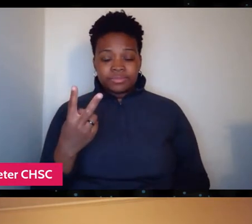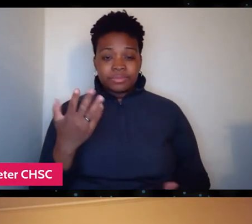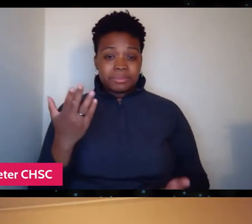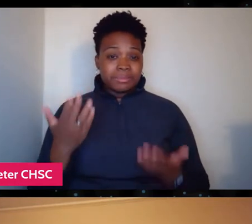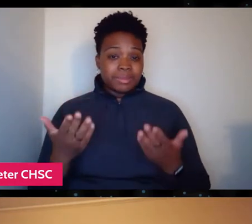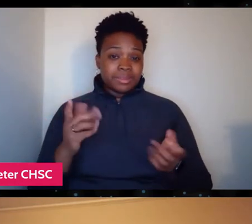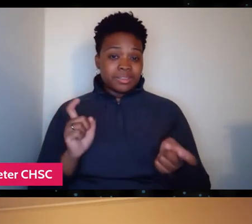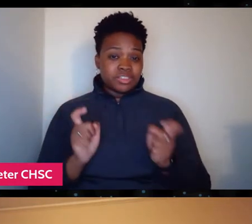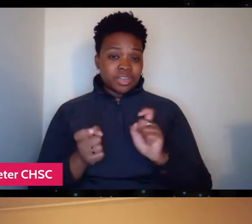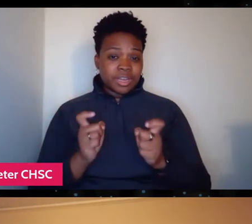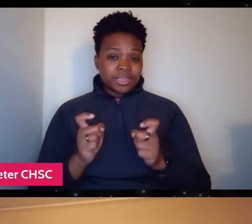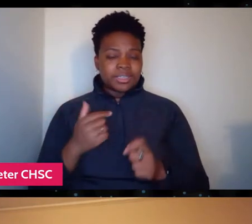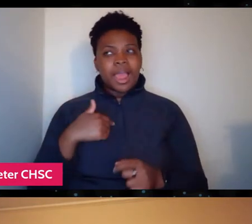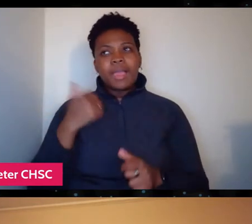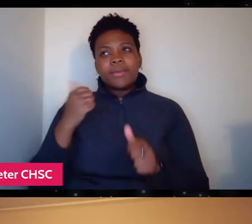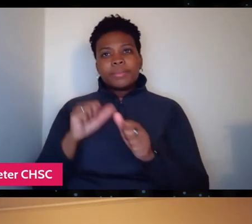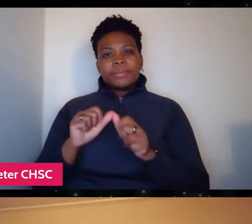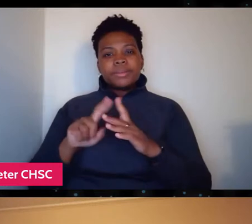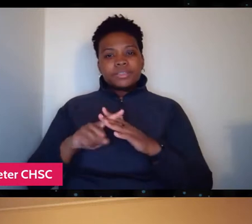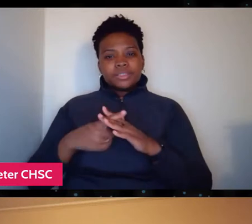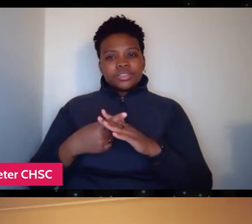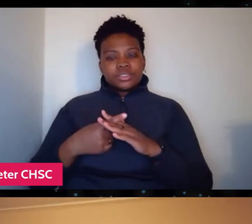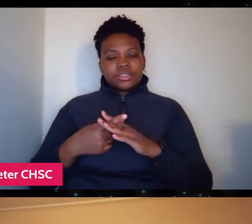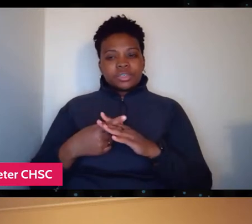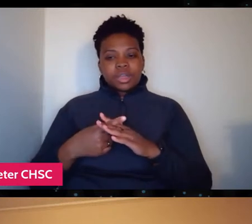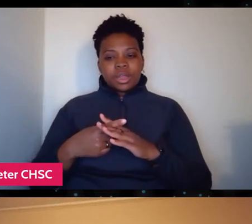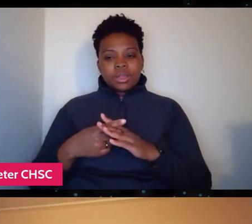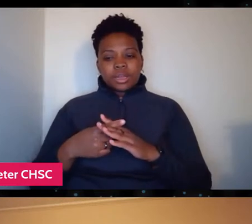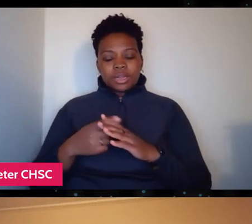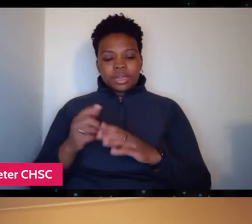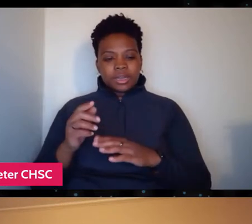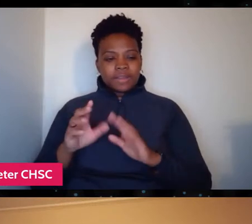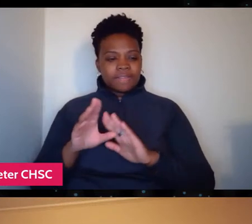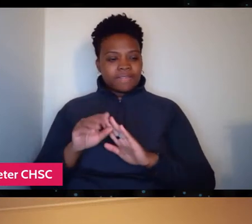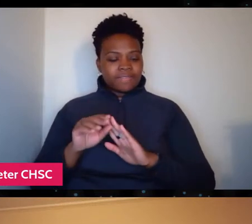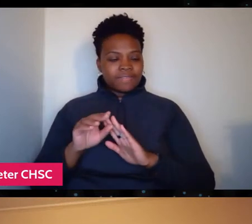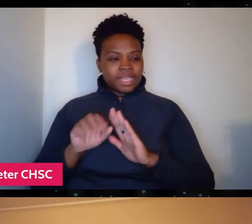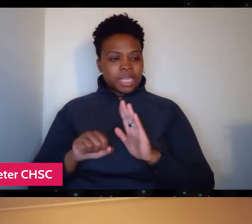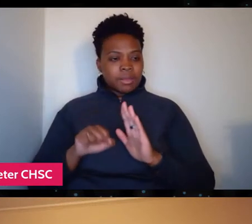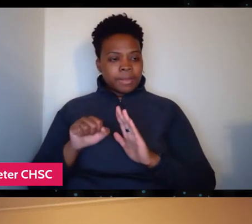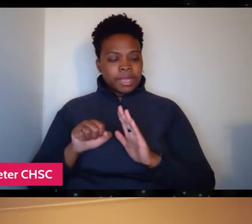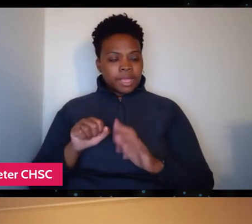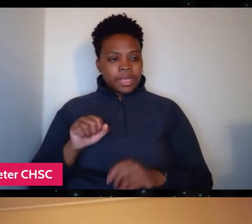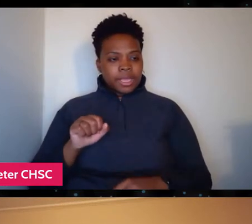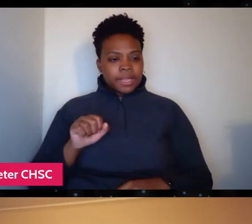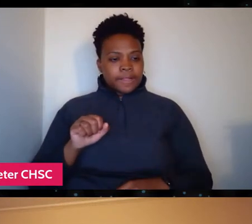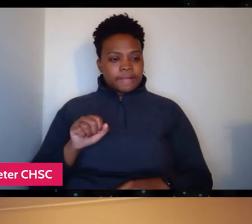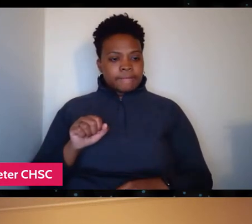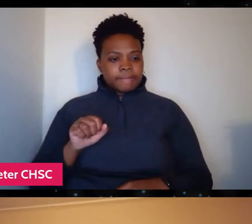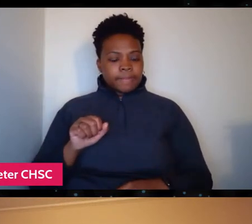I recall at the start of the filming, talk of, you know, free healthcare